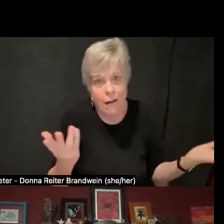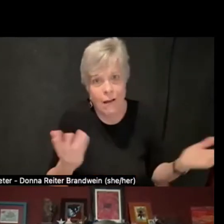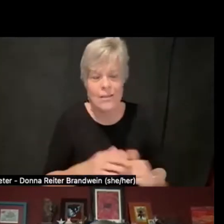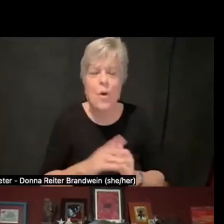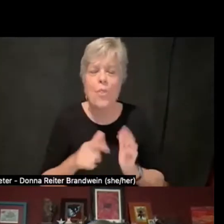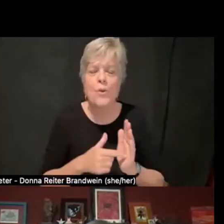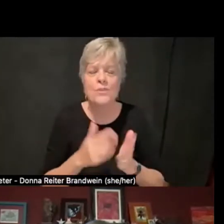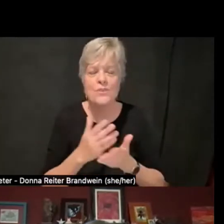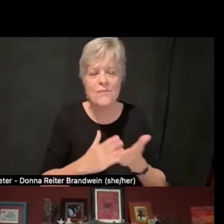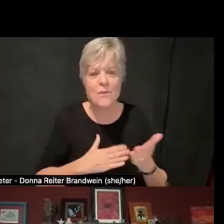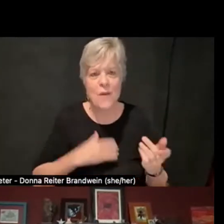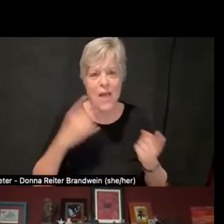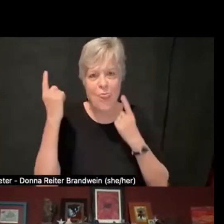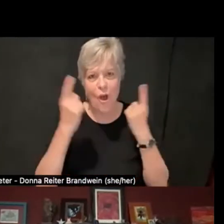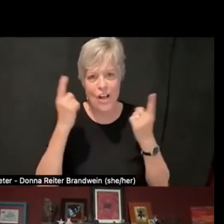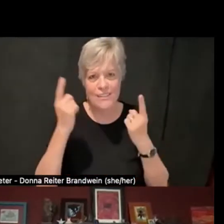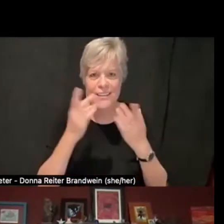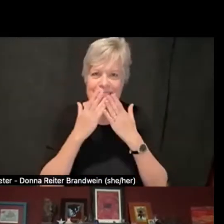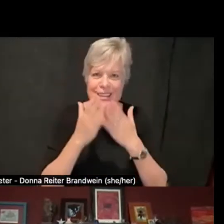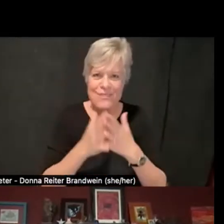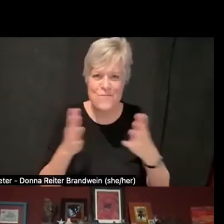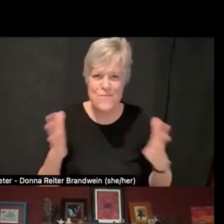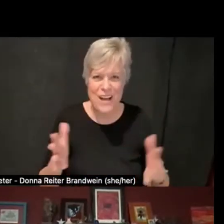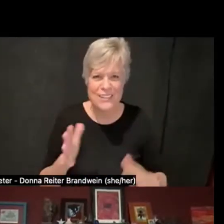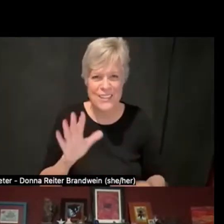and thanks very much for the opportunity to be with you.